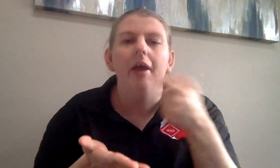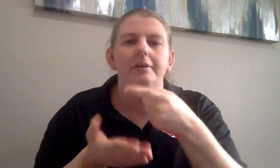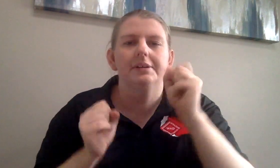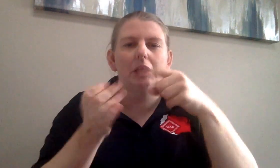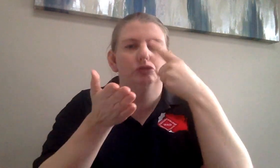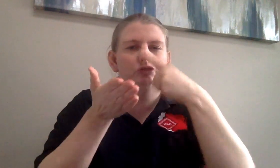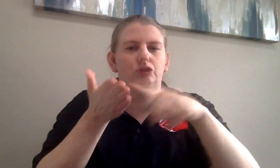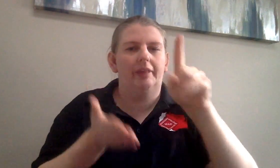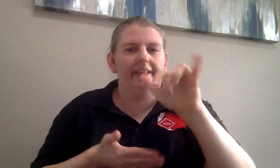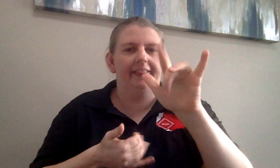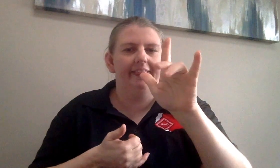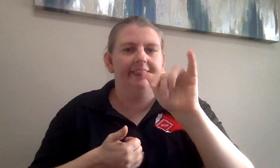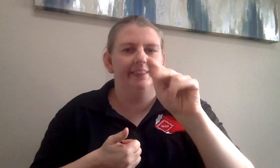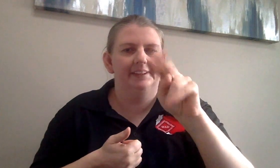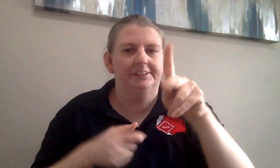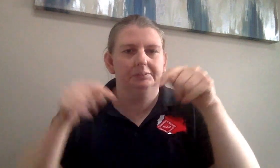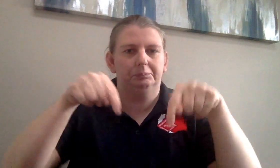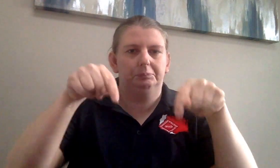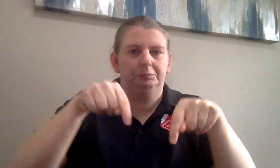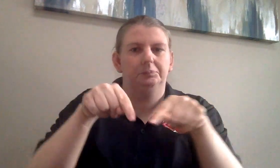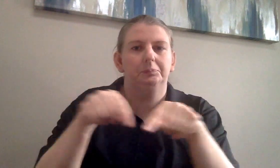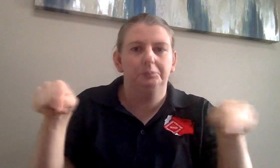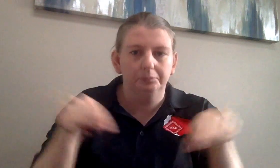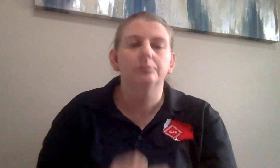I would encourage you to check the link posted below.